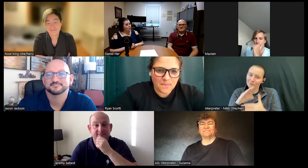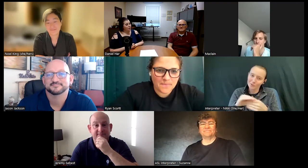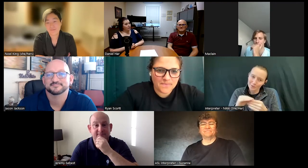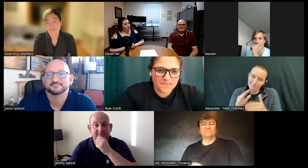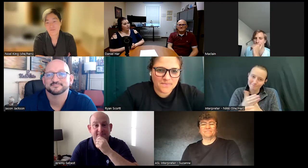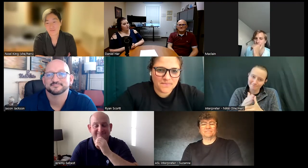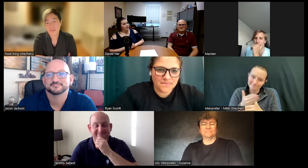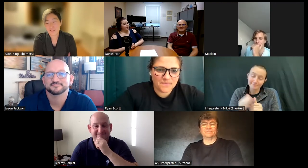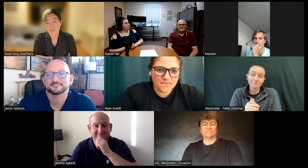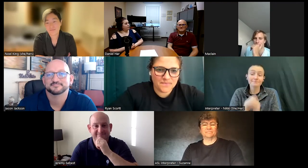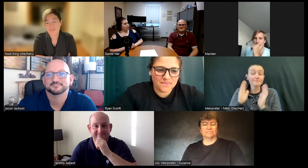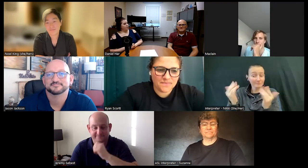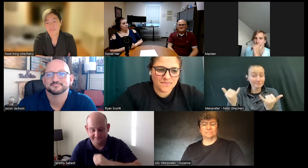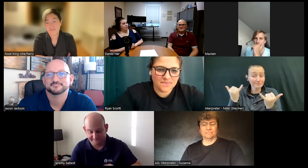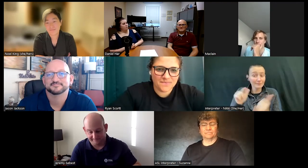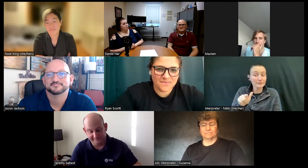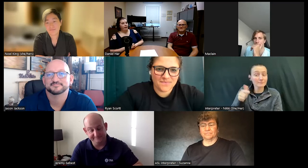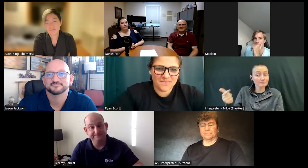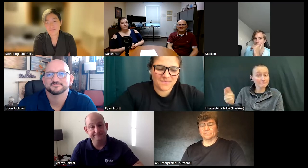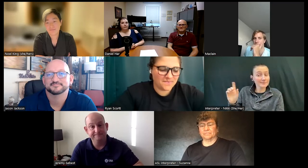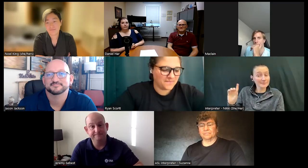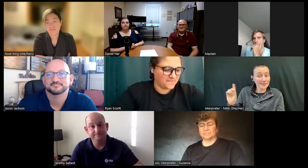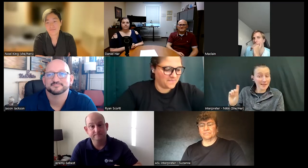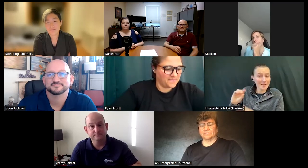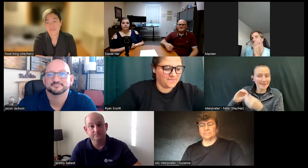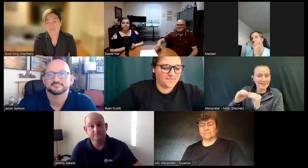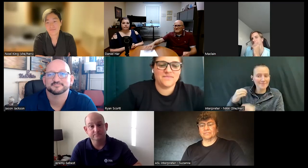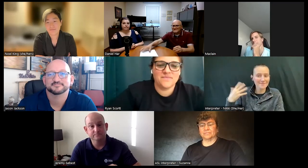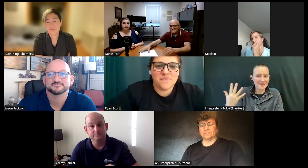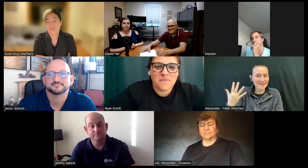we're gonna turn it over to Daniel for question number five